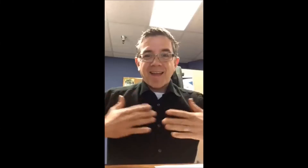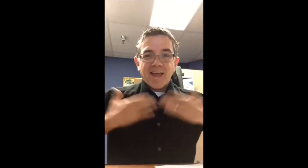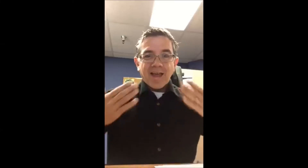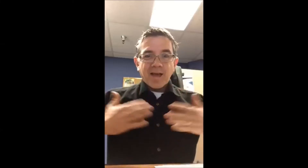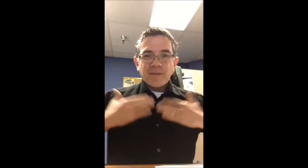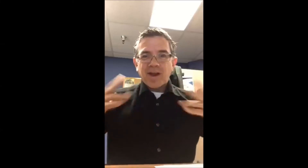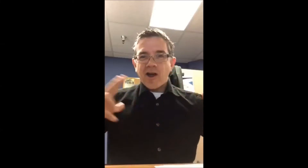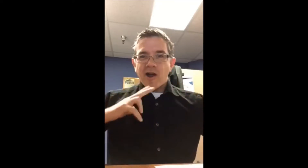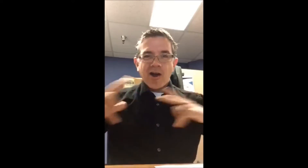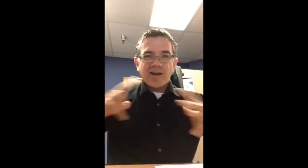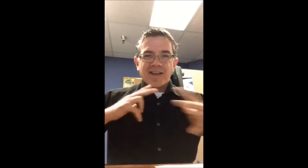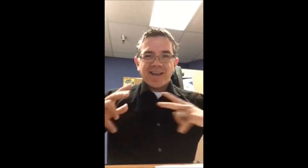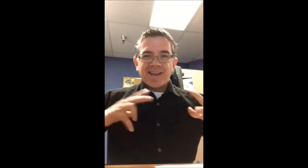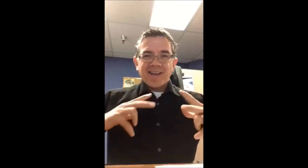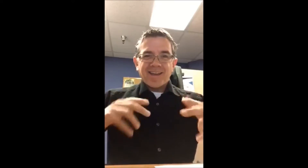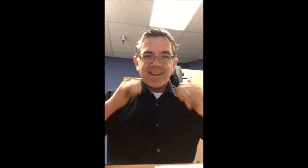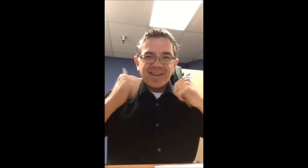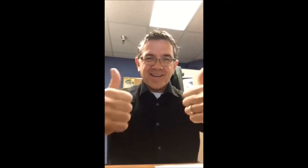¡Felices Fiestas! Happy Holidays!